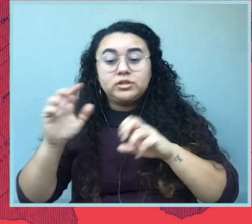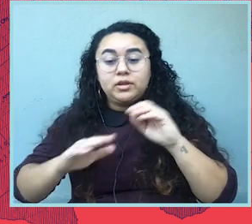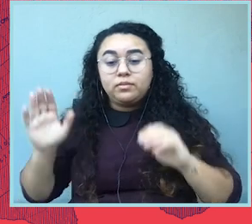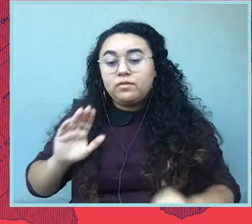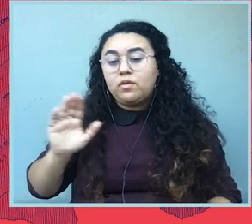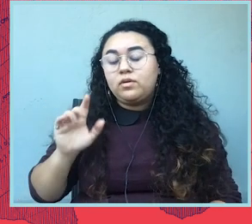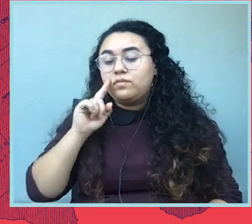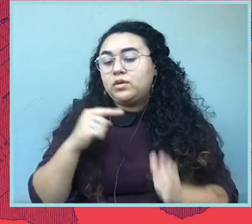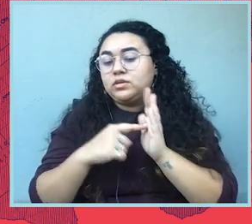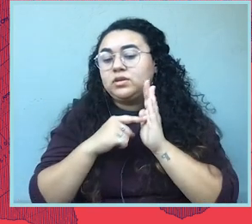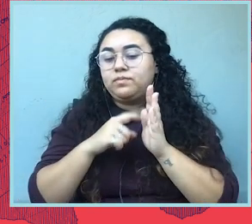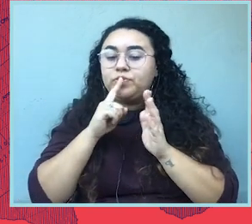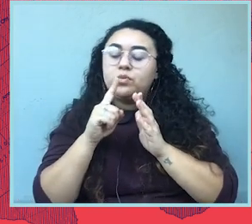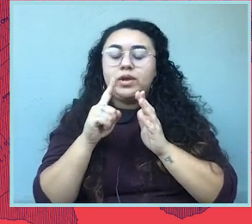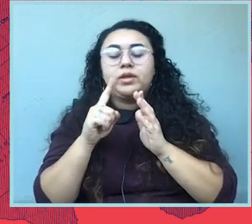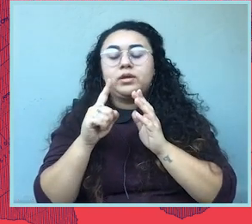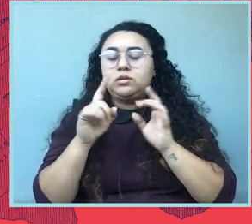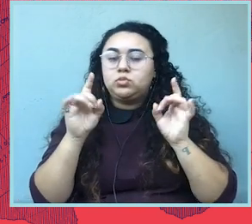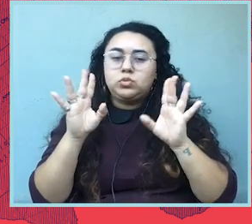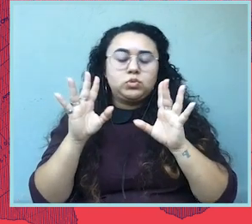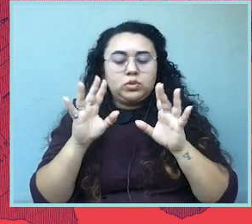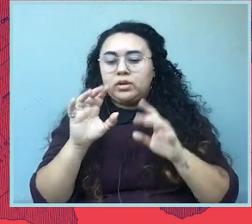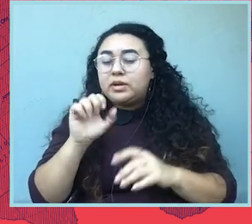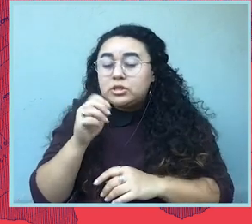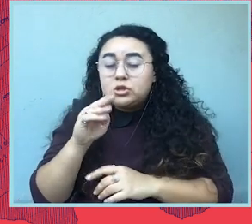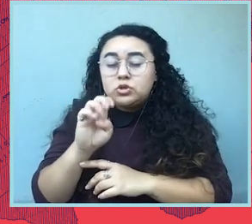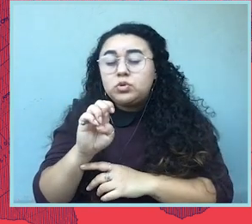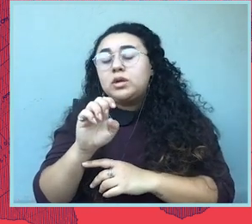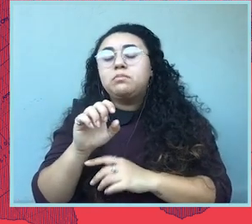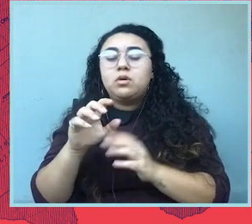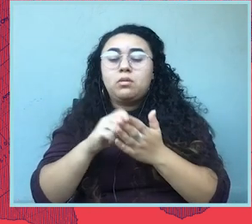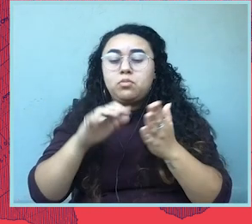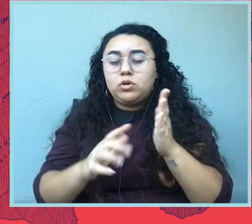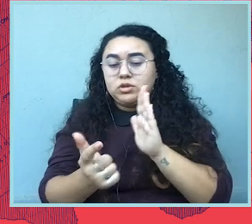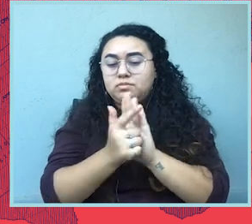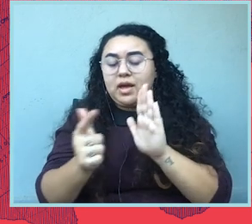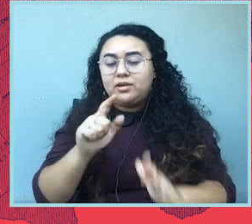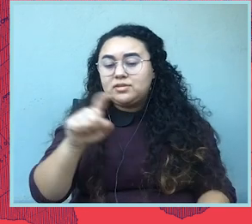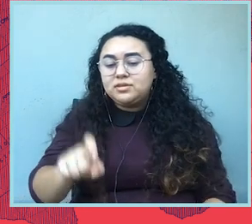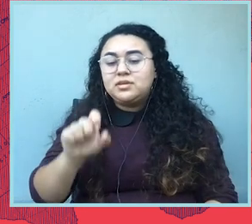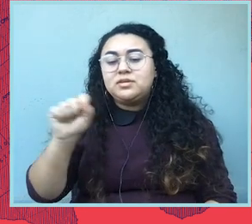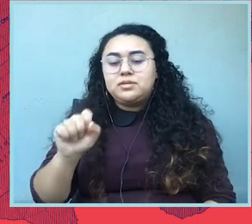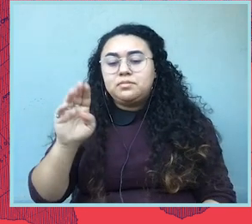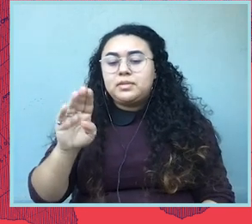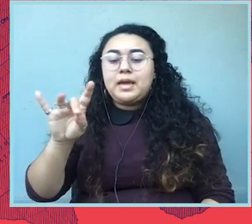Take, for example, the extreme abortion ban in Texas known as SB8, which the ACLU and